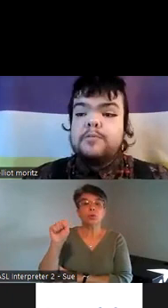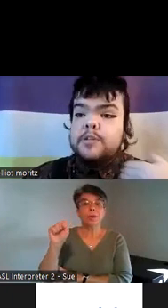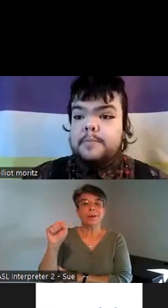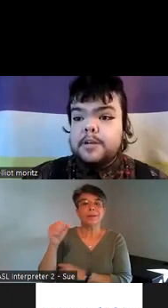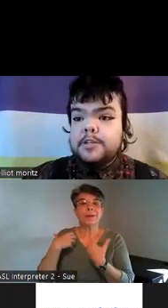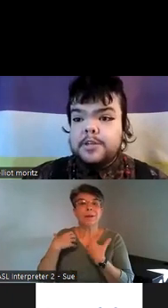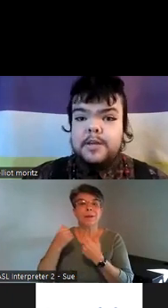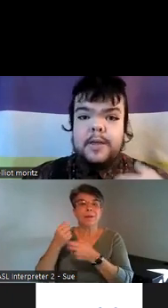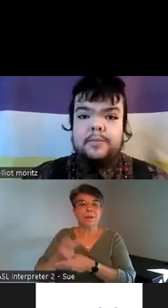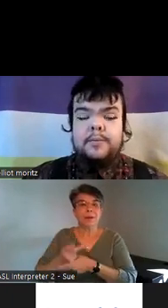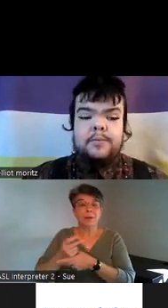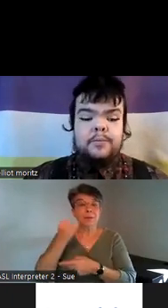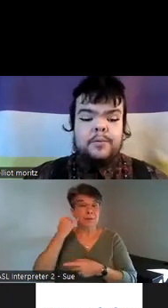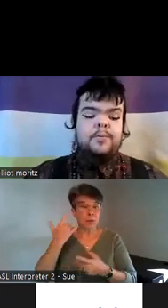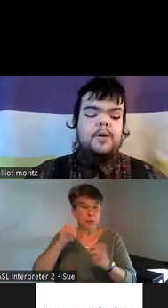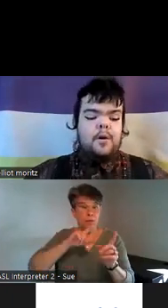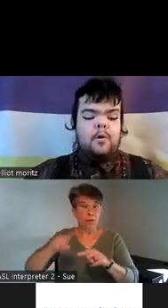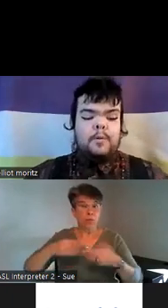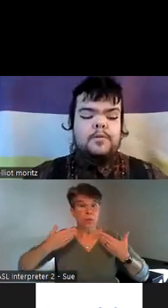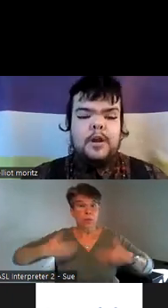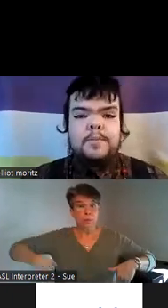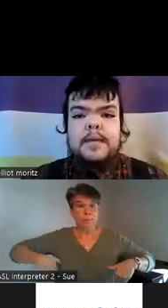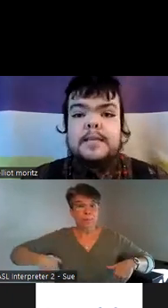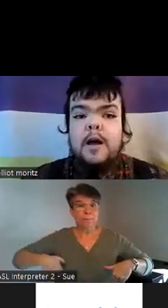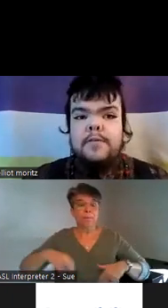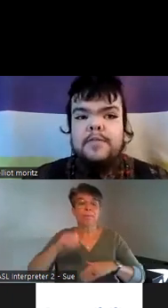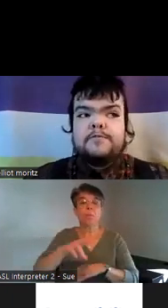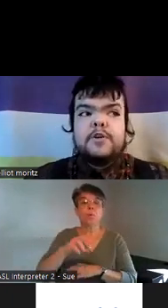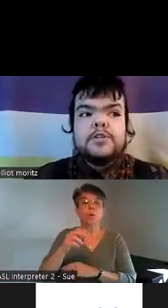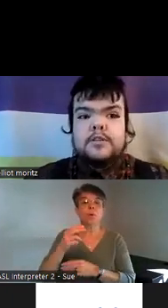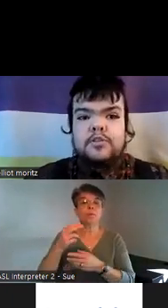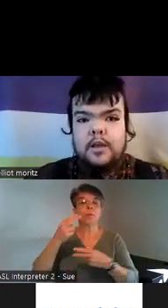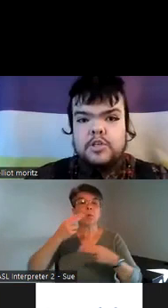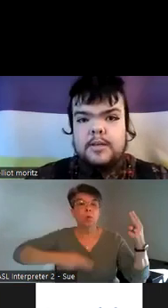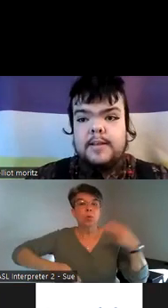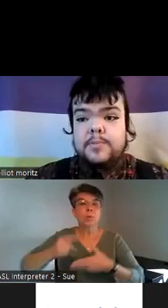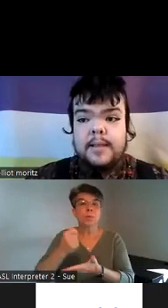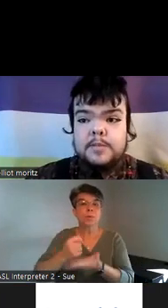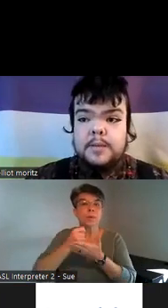through Top surgery going through through hormone therapy is often the first introduction that trans